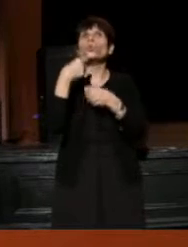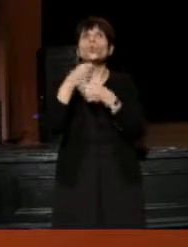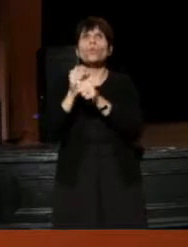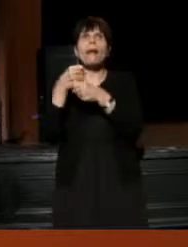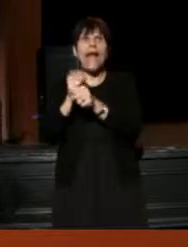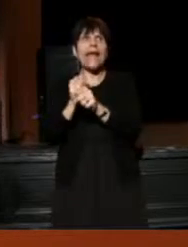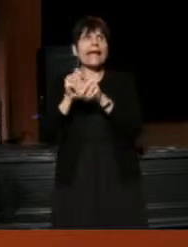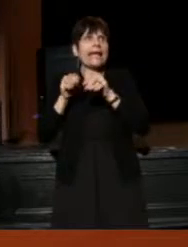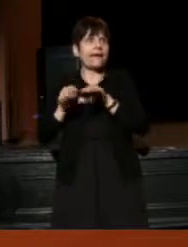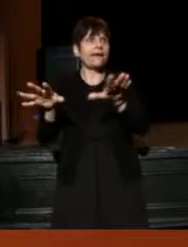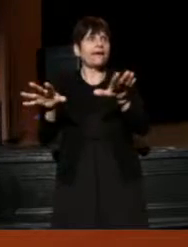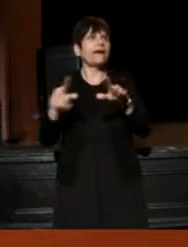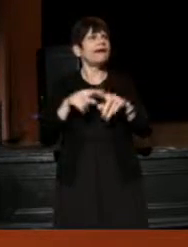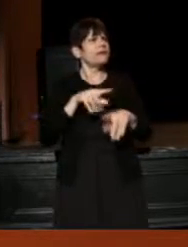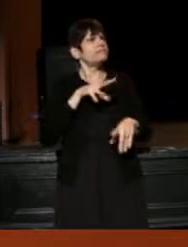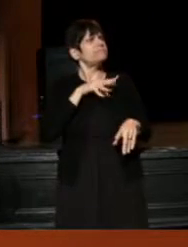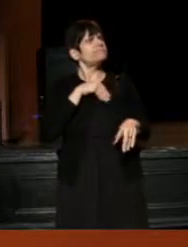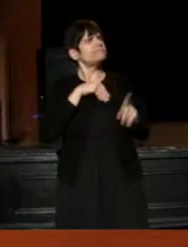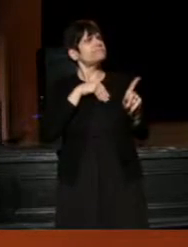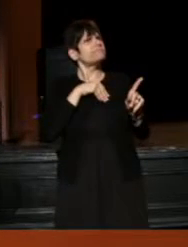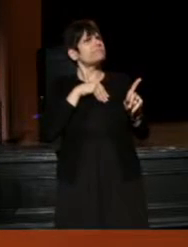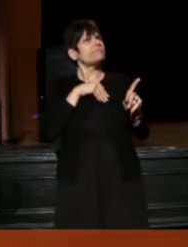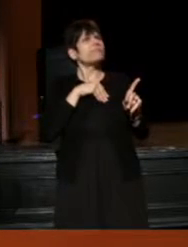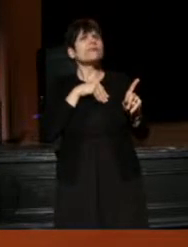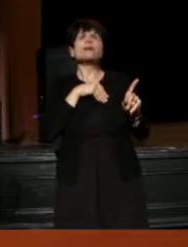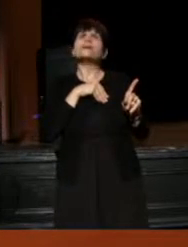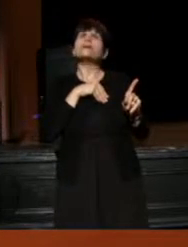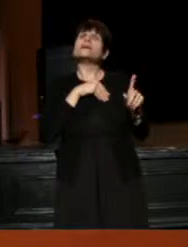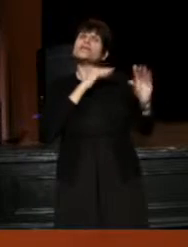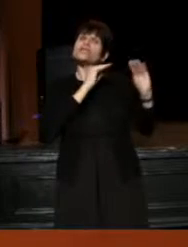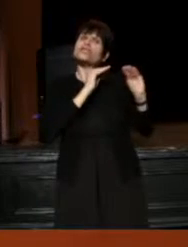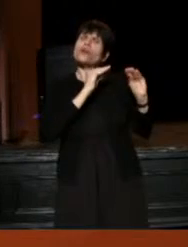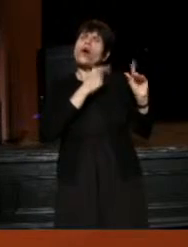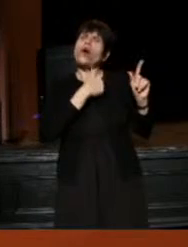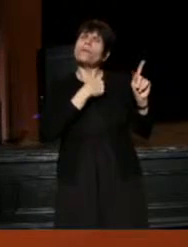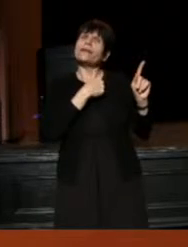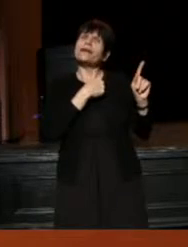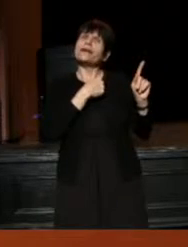And I took that. I mean, Tony-- and he'll state this, he's an old hippie.